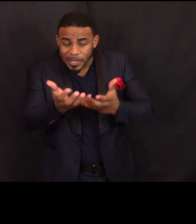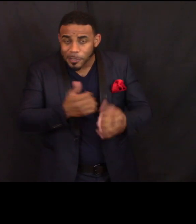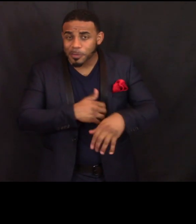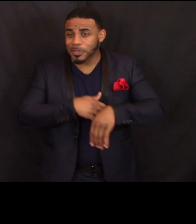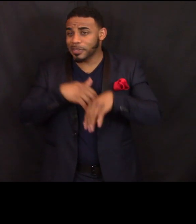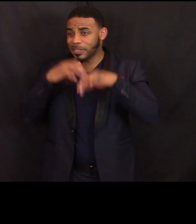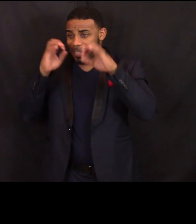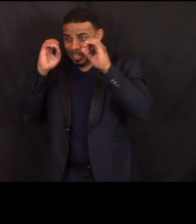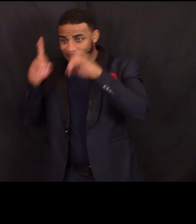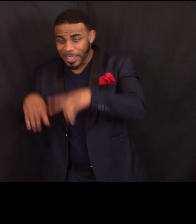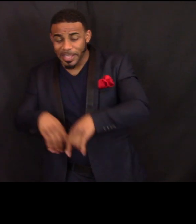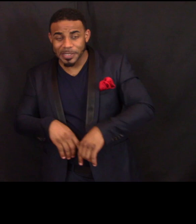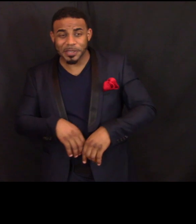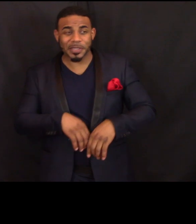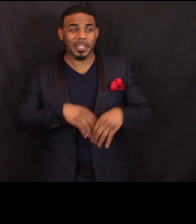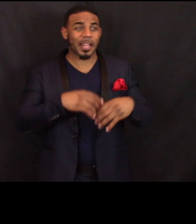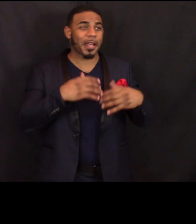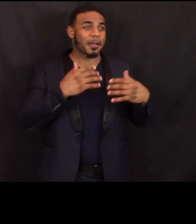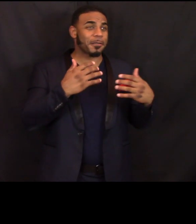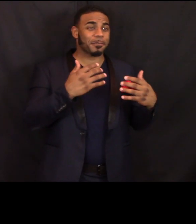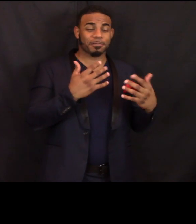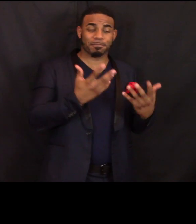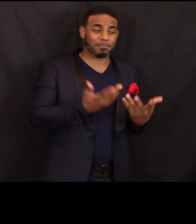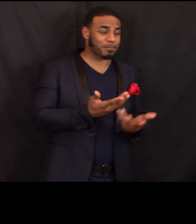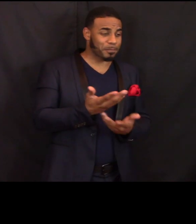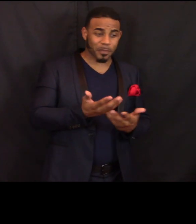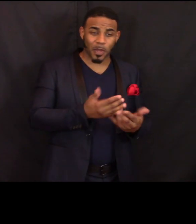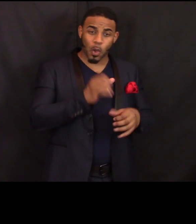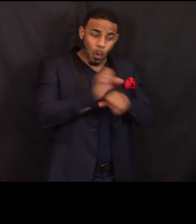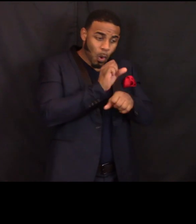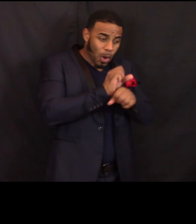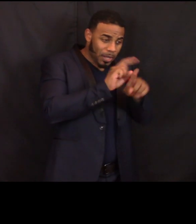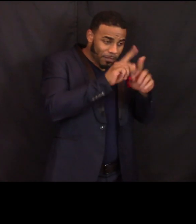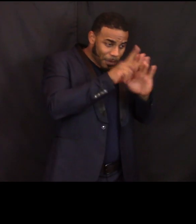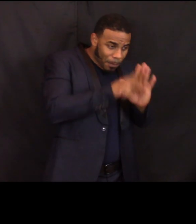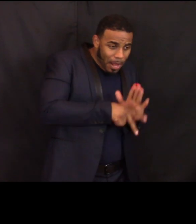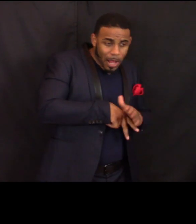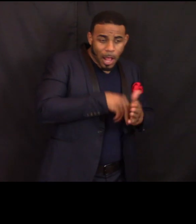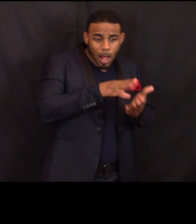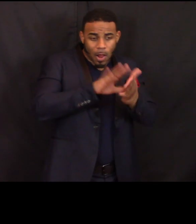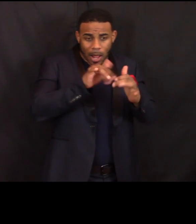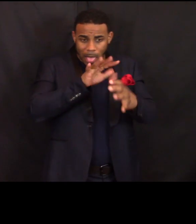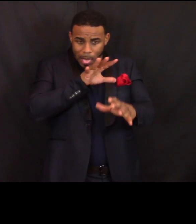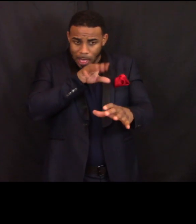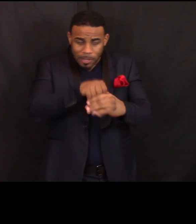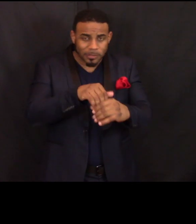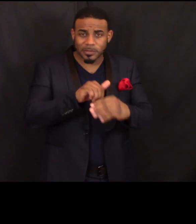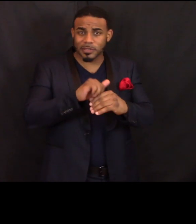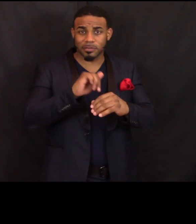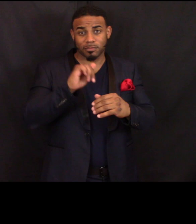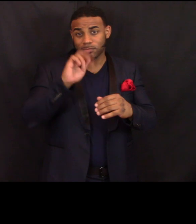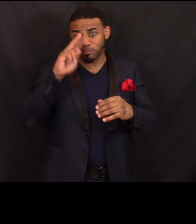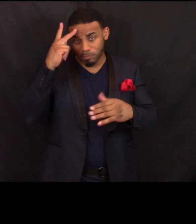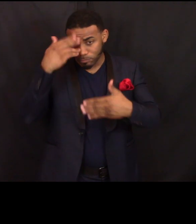with working on policy and learning how to get engaged in the political process.